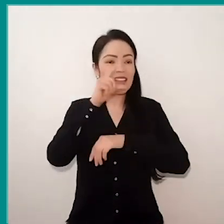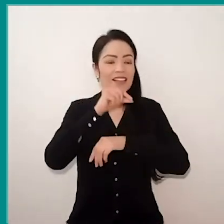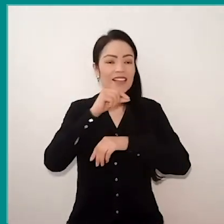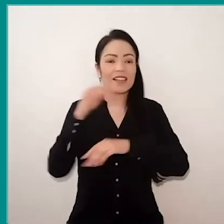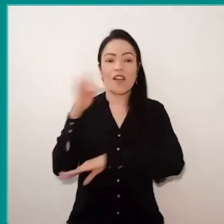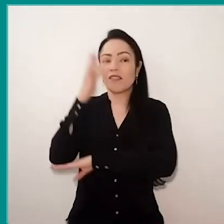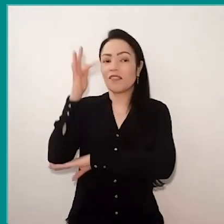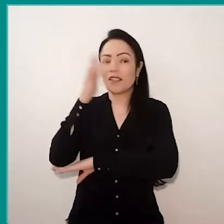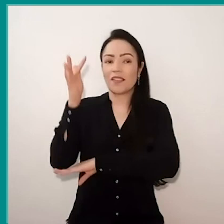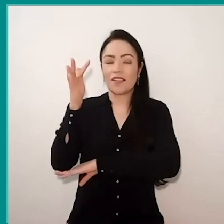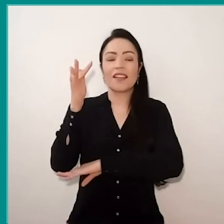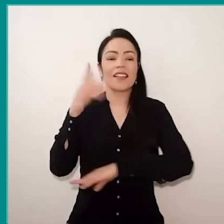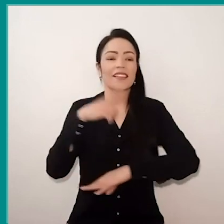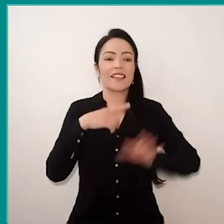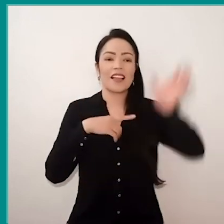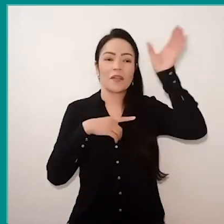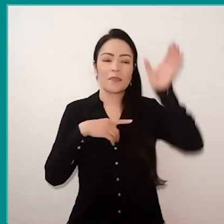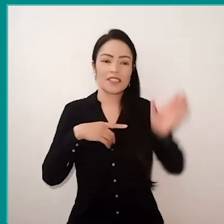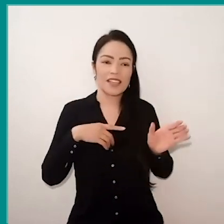I have a cabinet, also yellow.